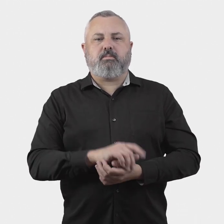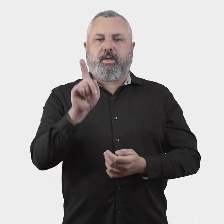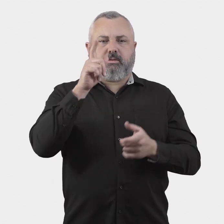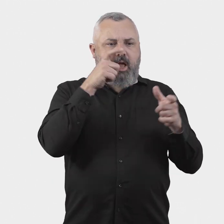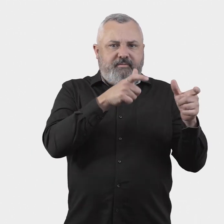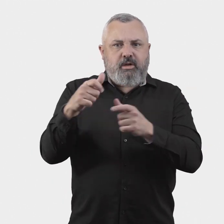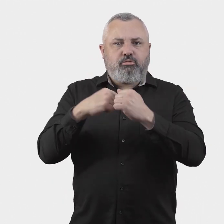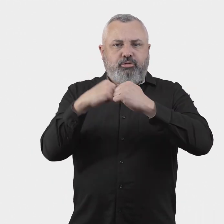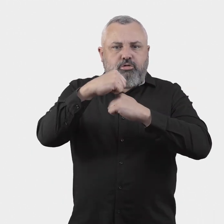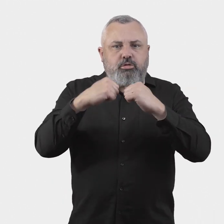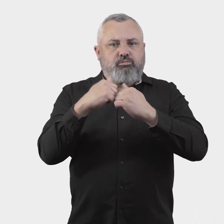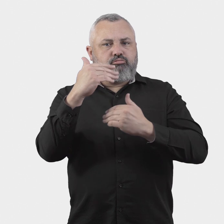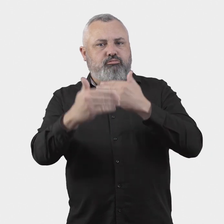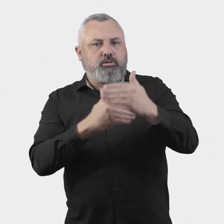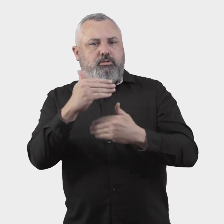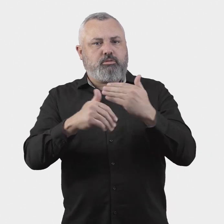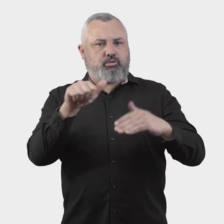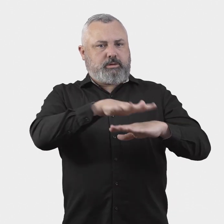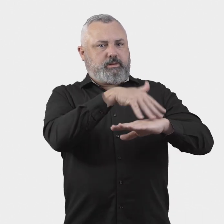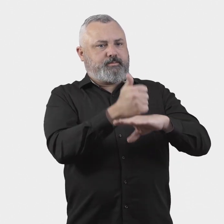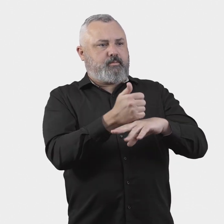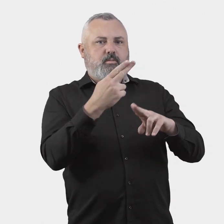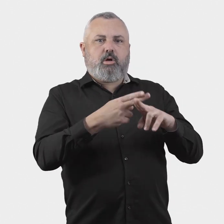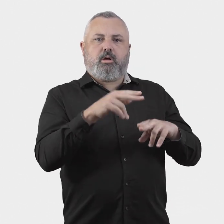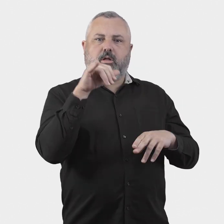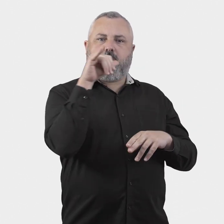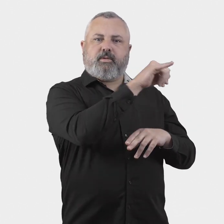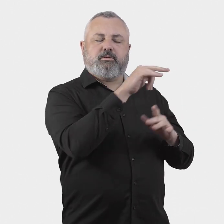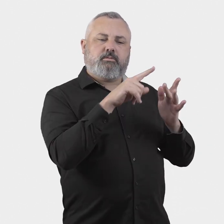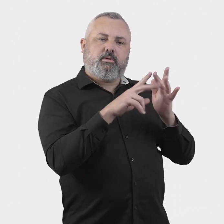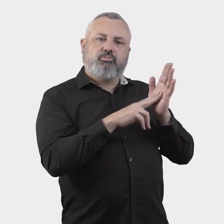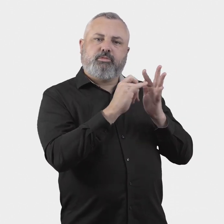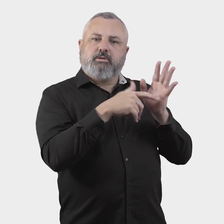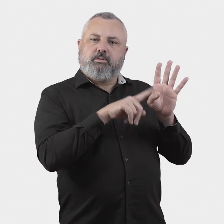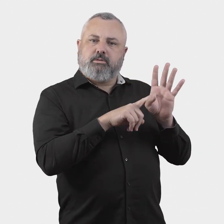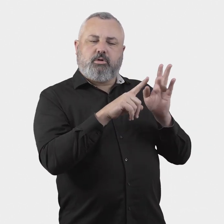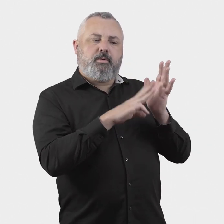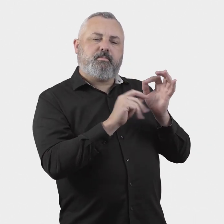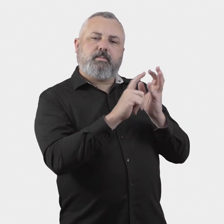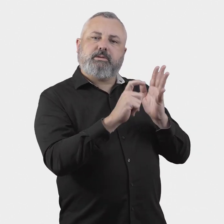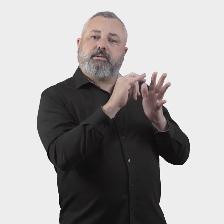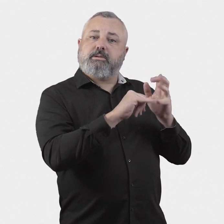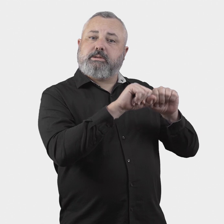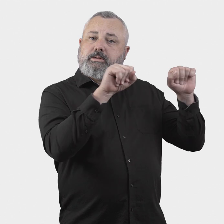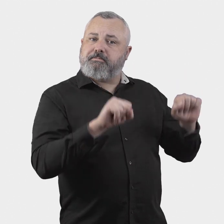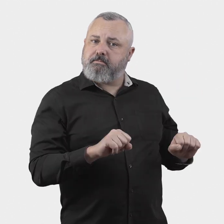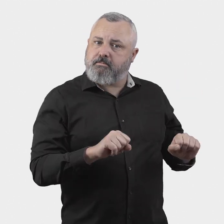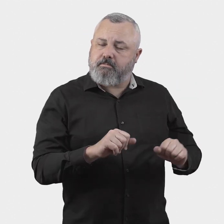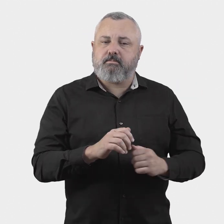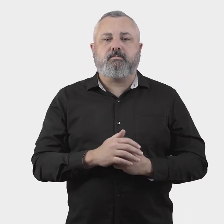3. What governance arrangement should be adopted for the Aviation Industry Ombuds Scheme?